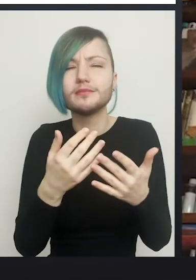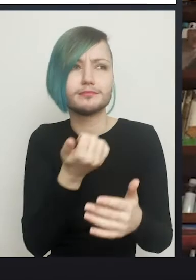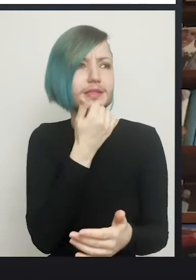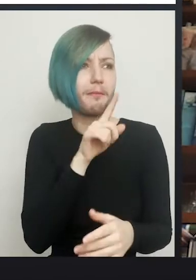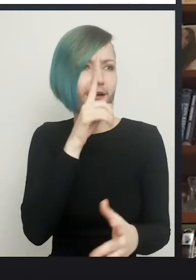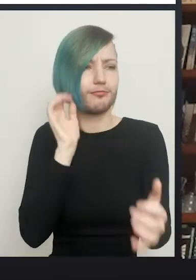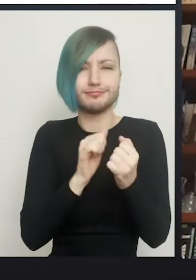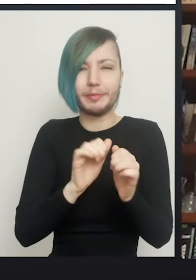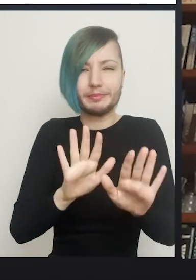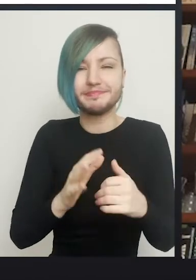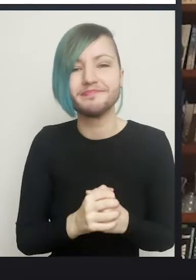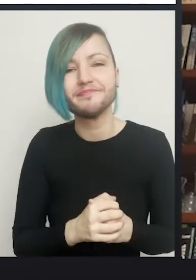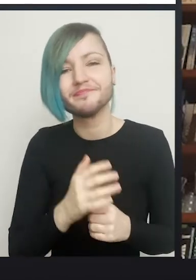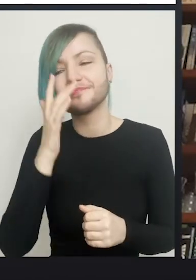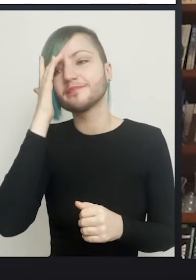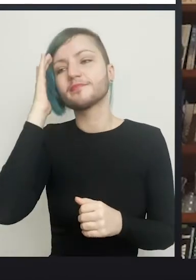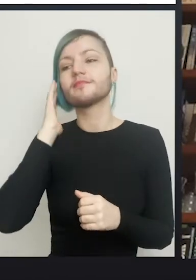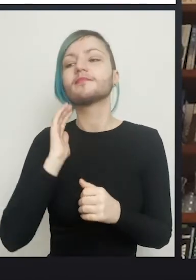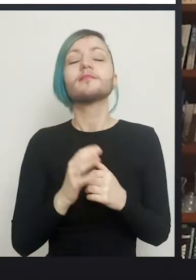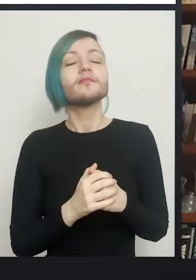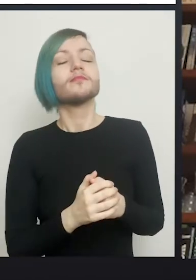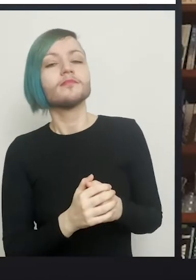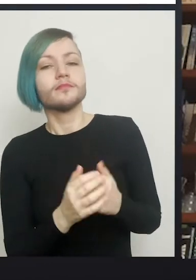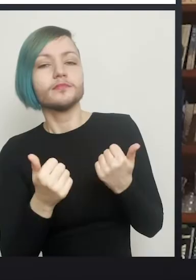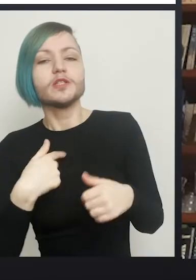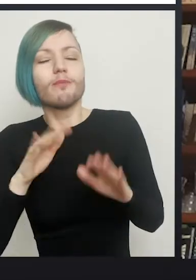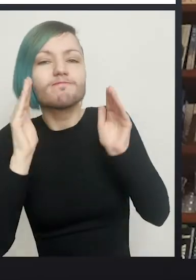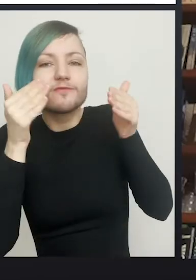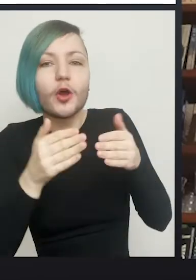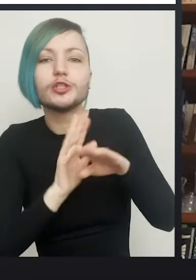Yeah. I'm focusing deliberately on what can go wrong, because I think it's